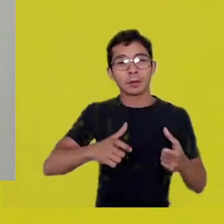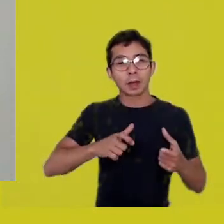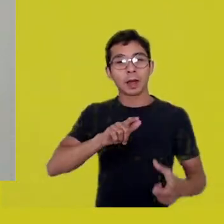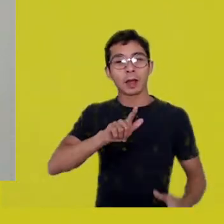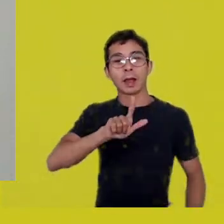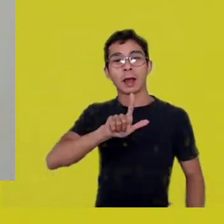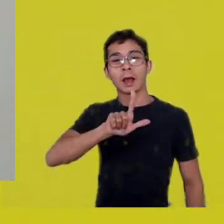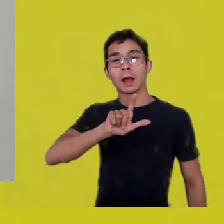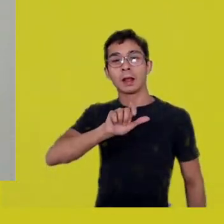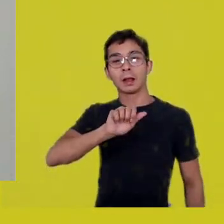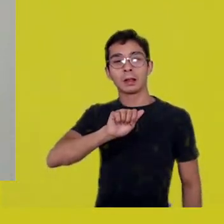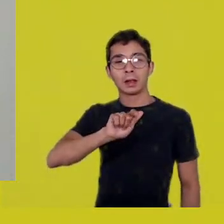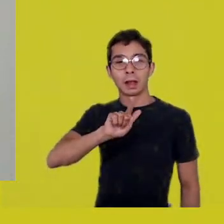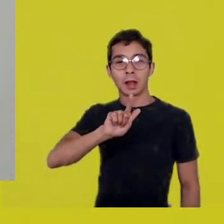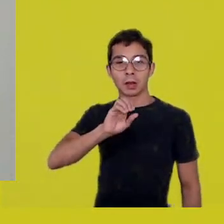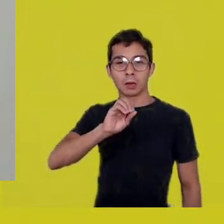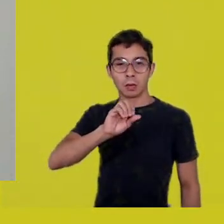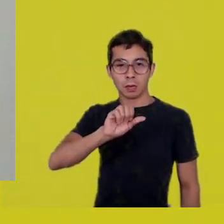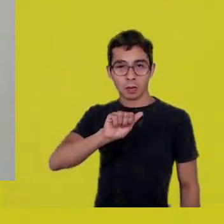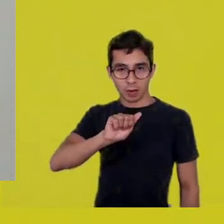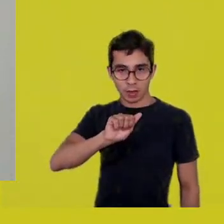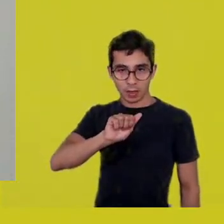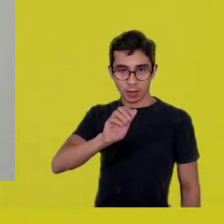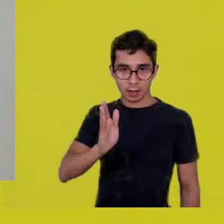And I found out that this place my father showed me